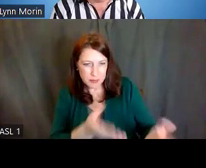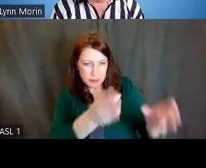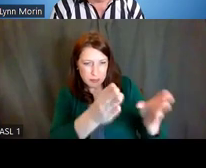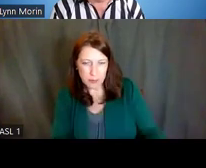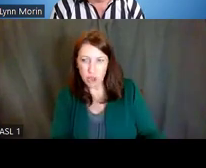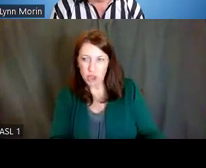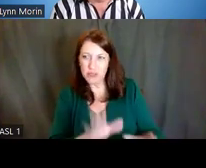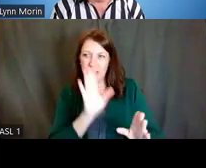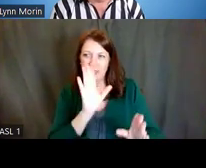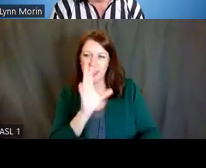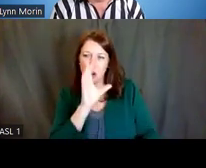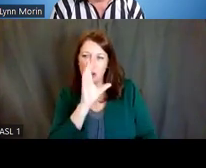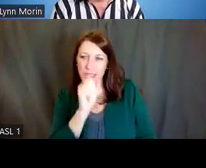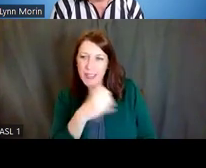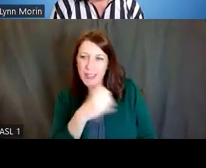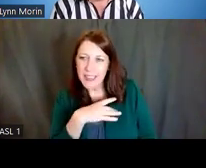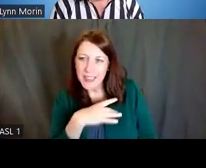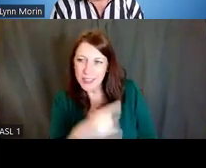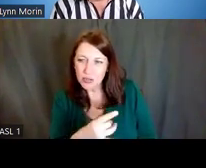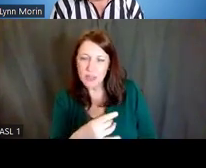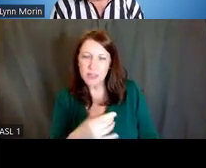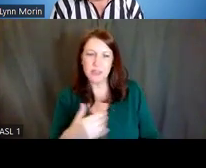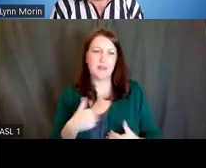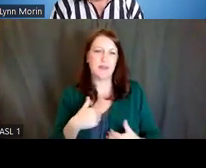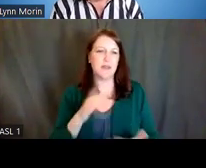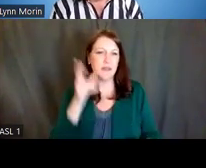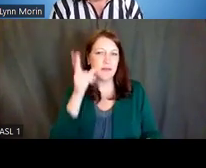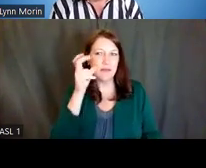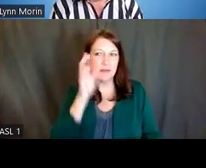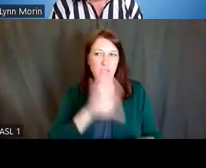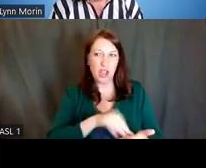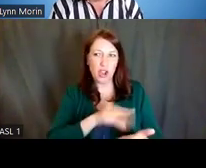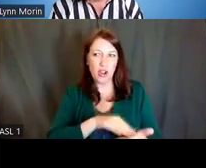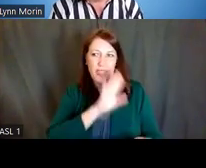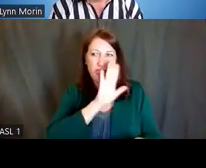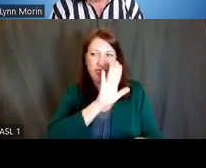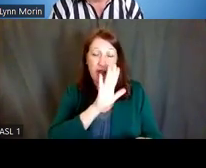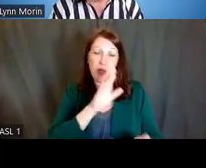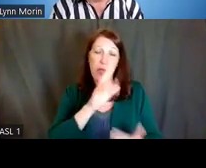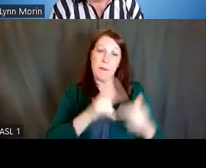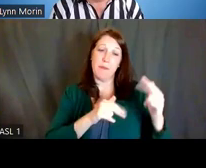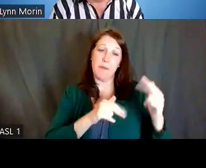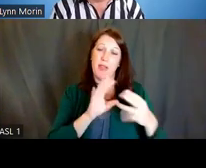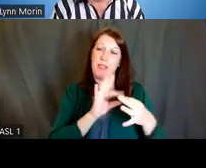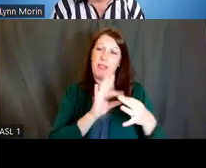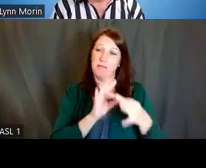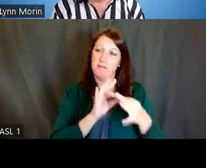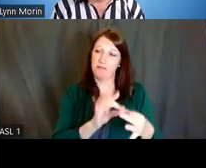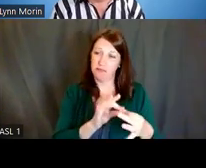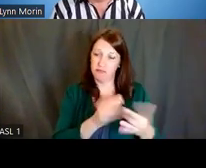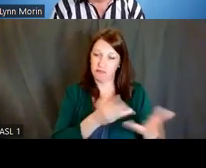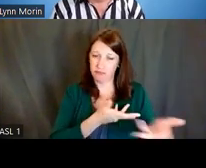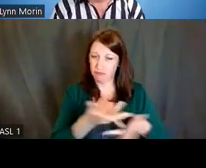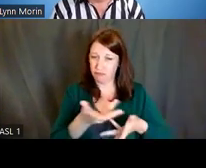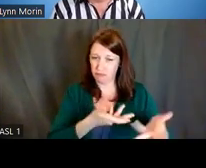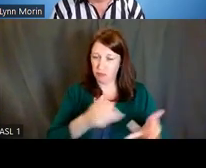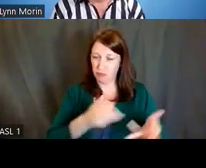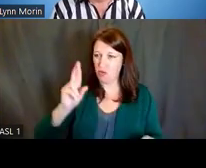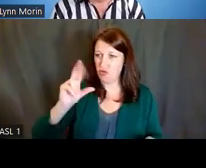or interest in that area. And so that's one way to build rapport. After you've built this rapport with the individual